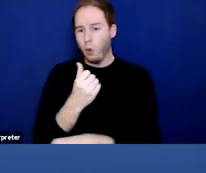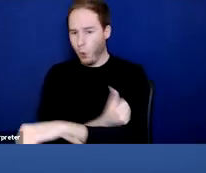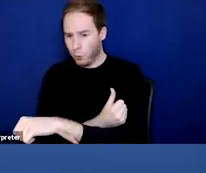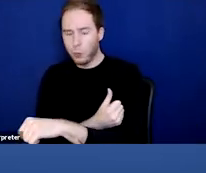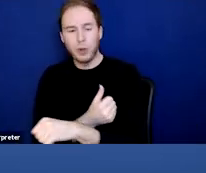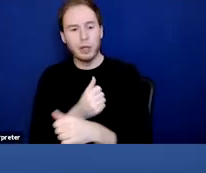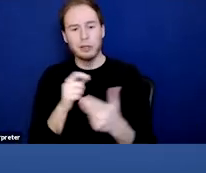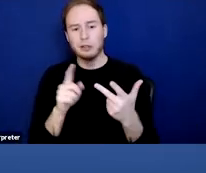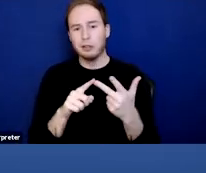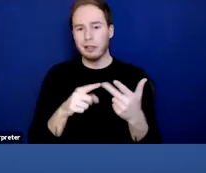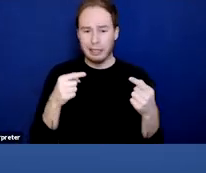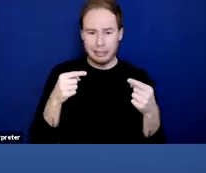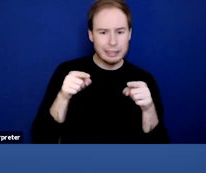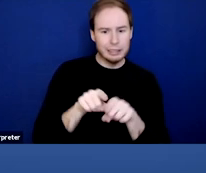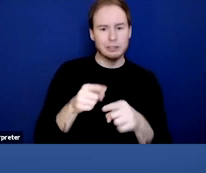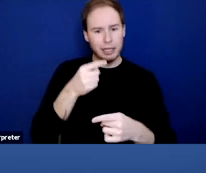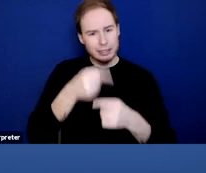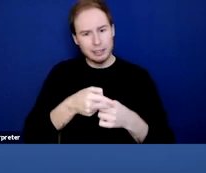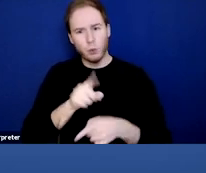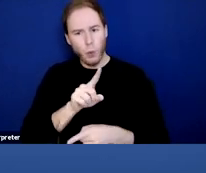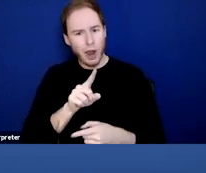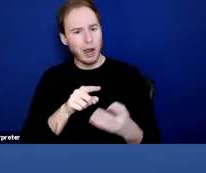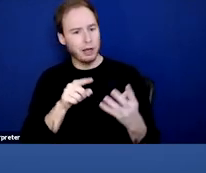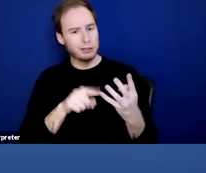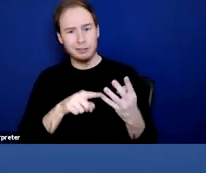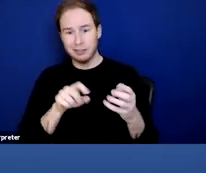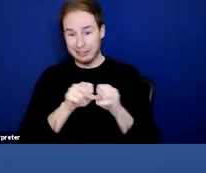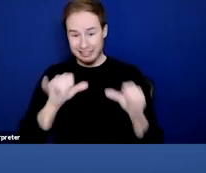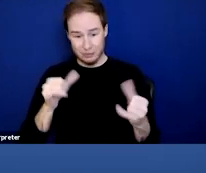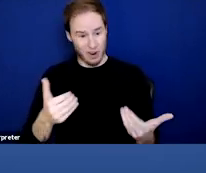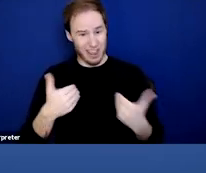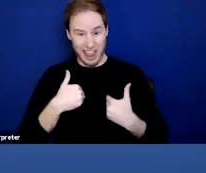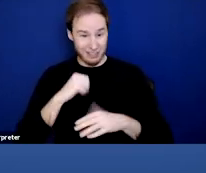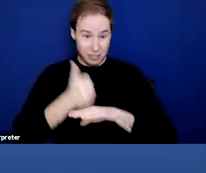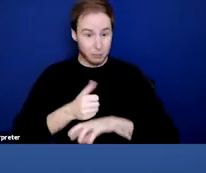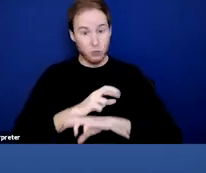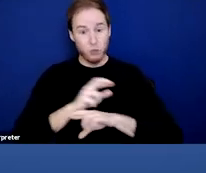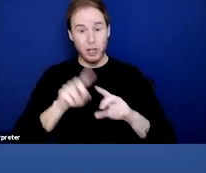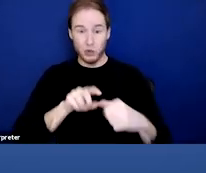and how our systems aren't really yet set up to handle that. The toolkit then moves into supporting recovery